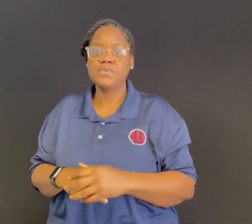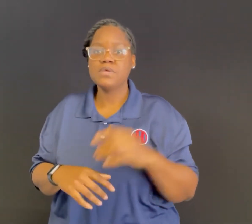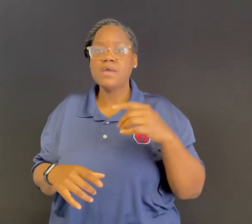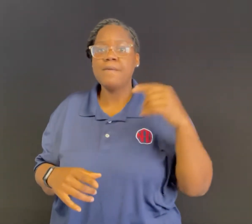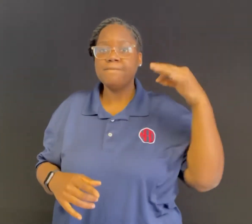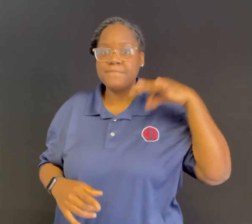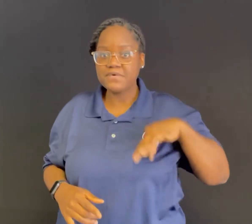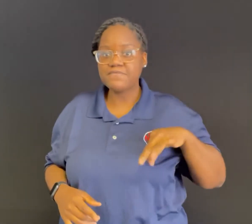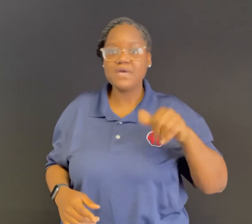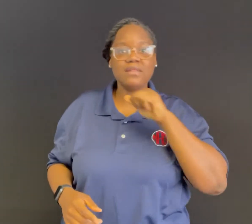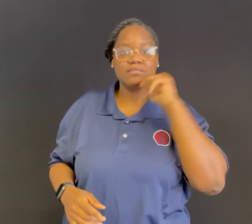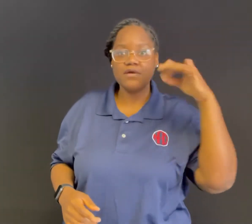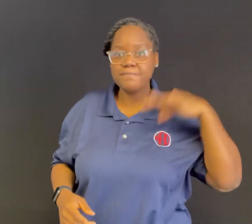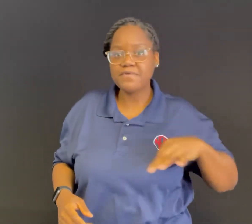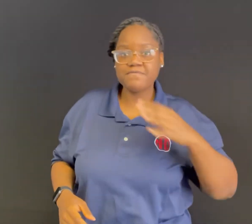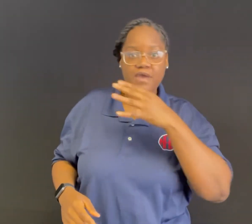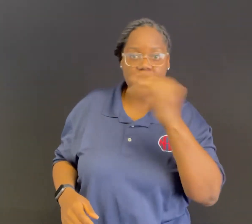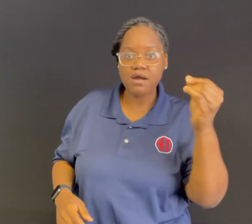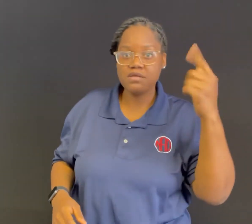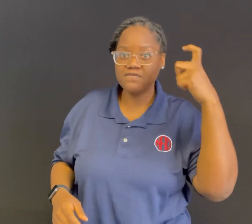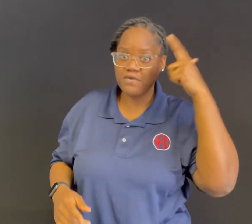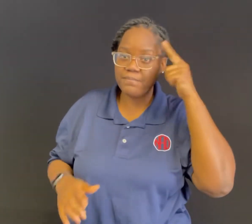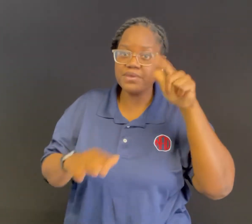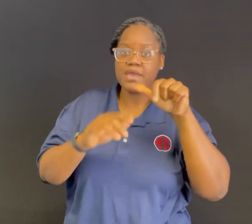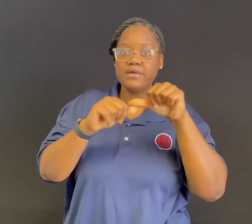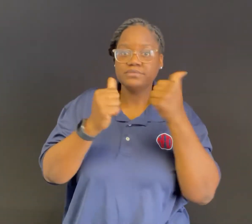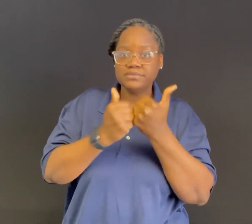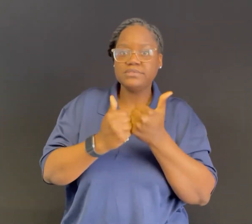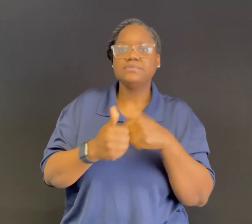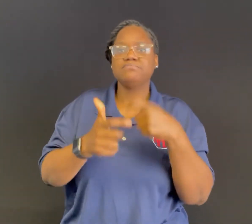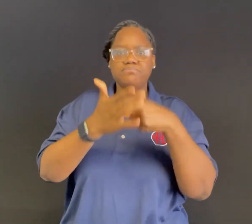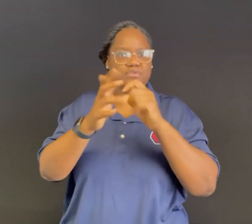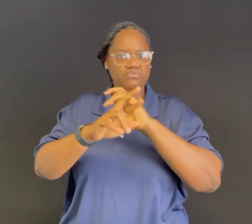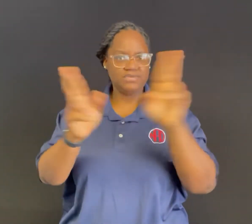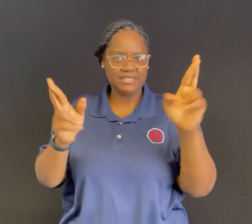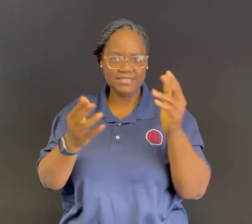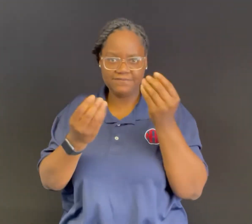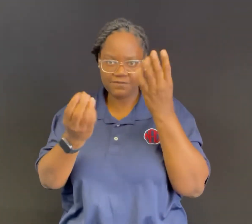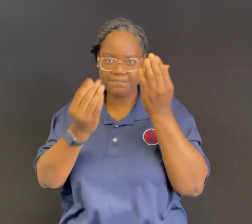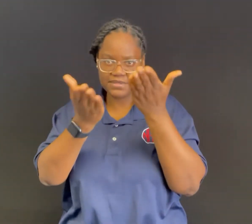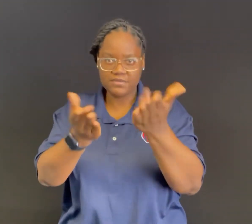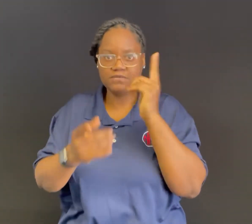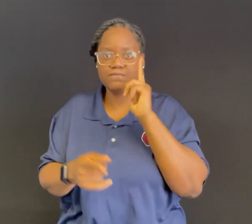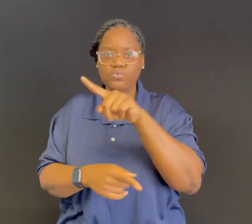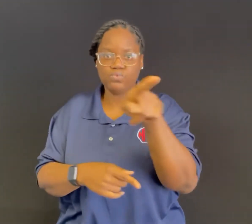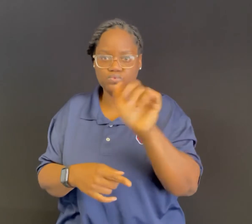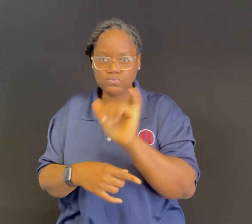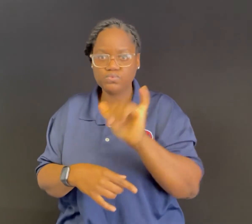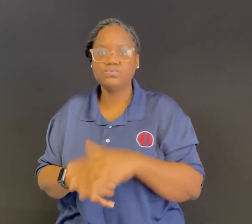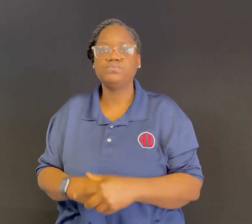non profit, for profit, and government agencies.